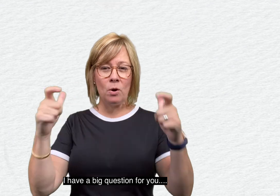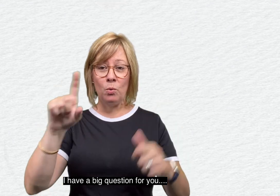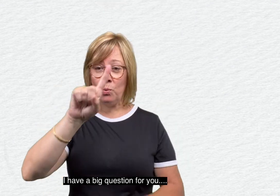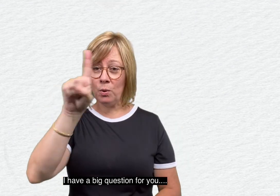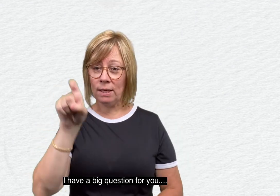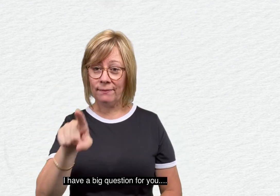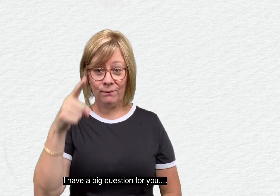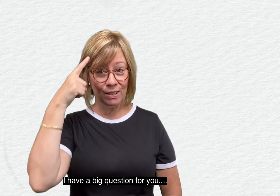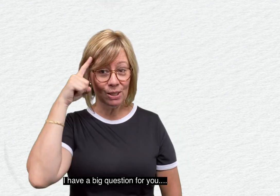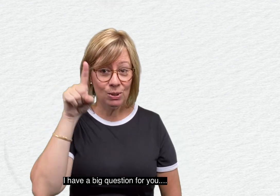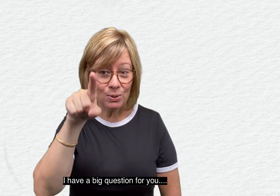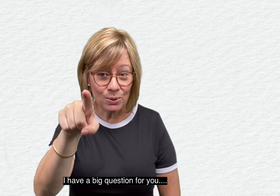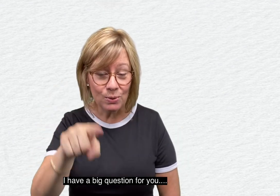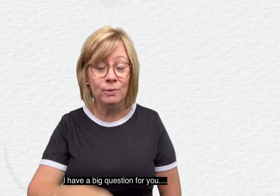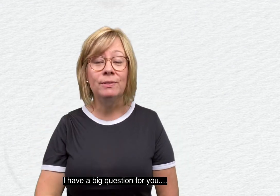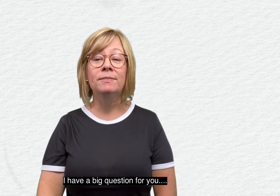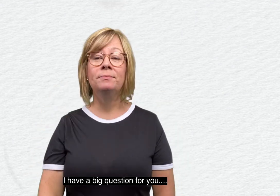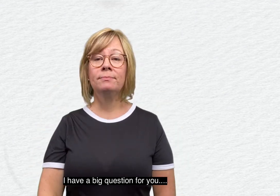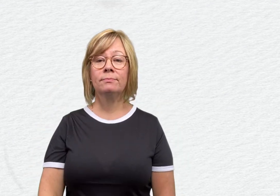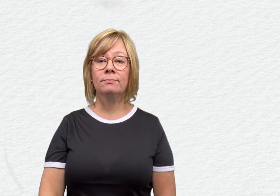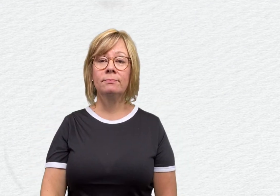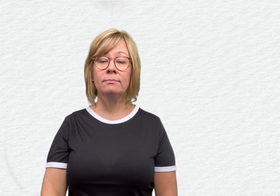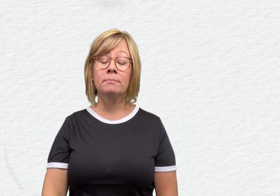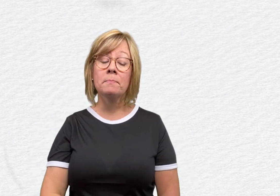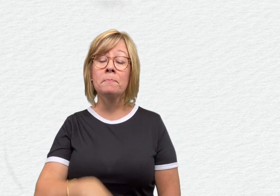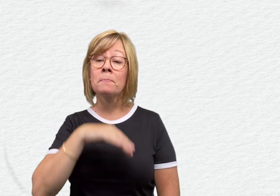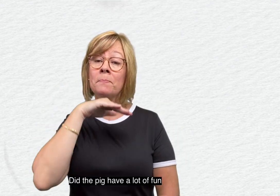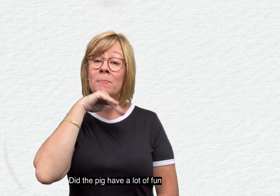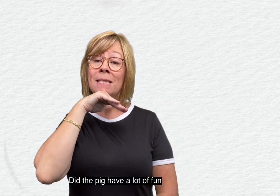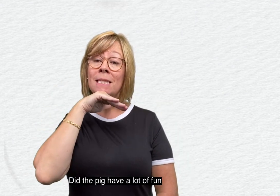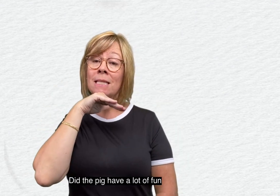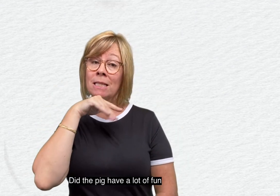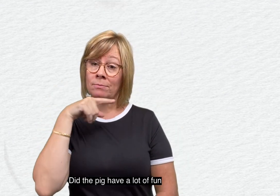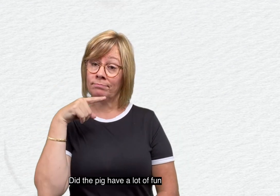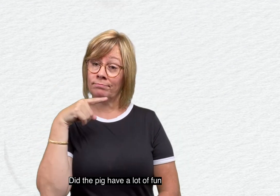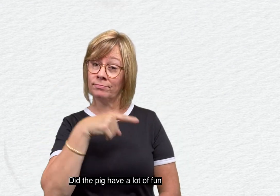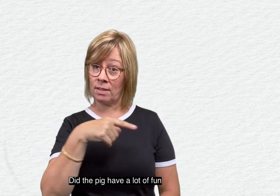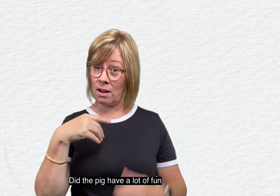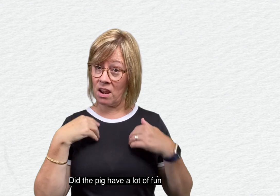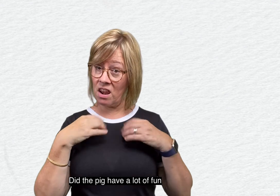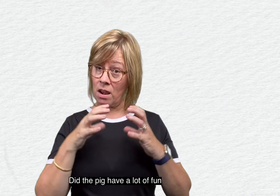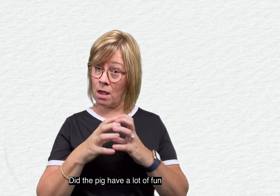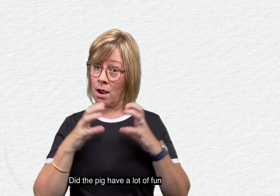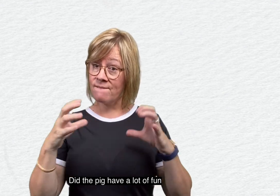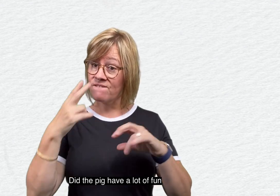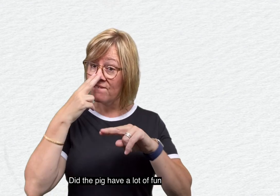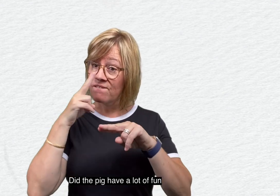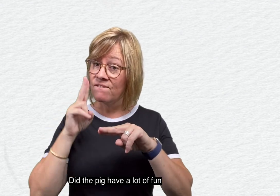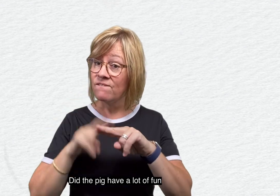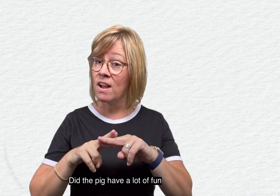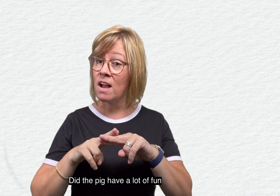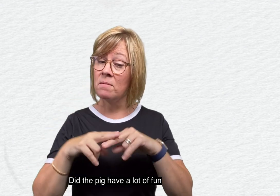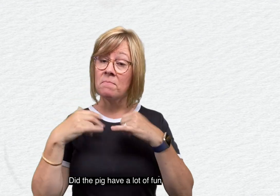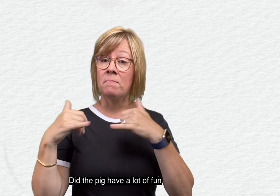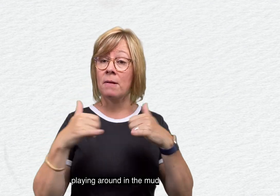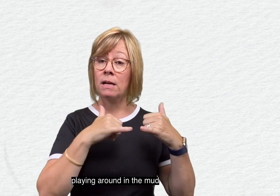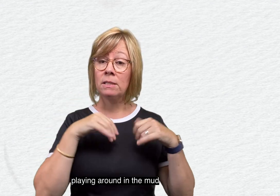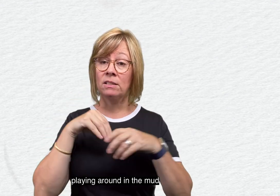I have a big question for you. Did the pig have a lot of fun